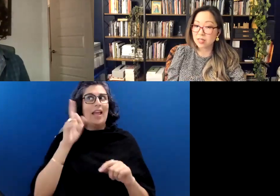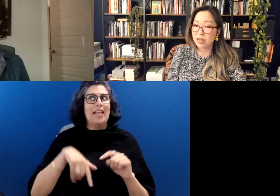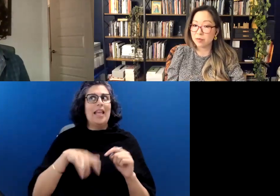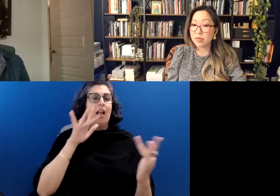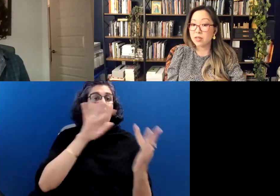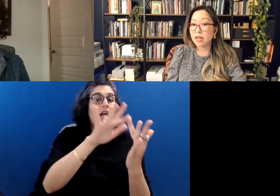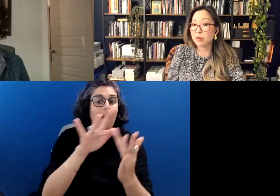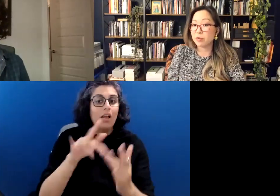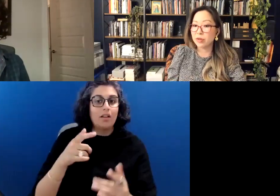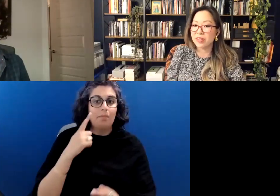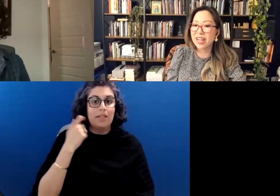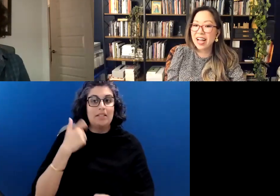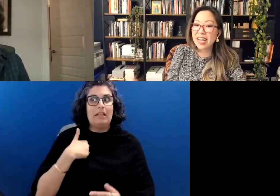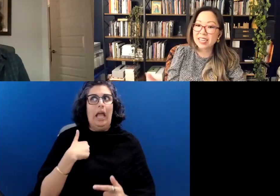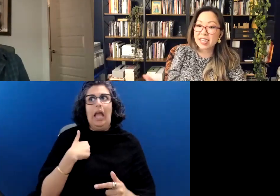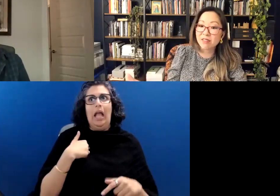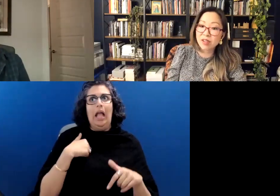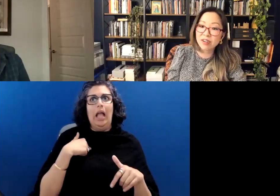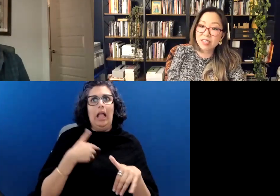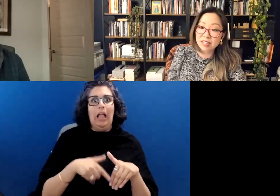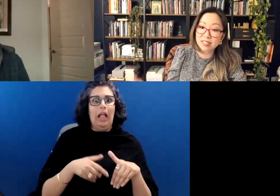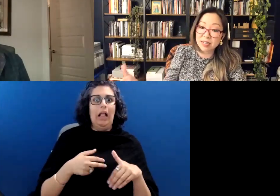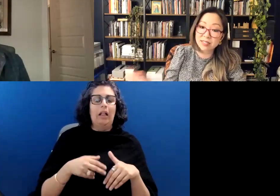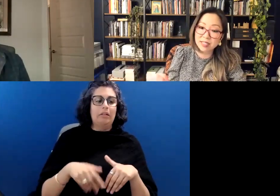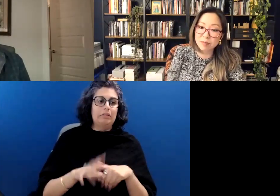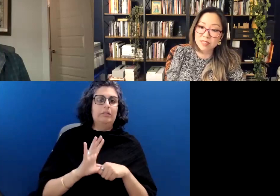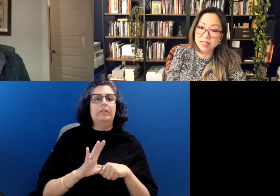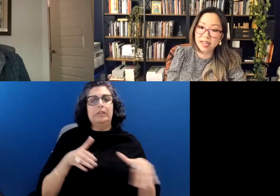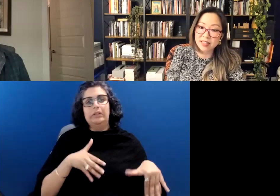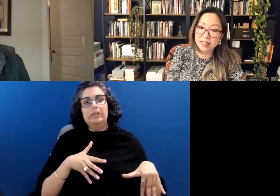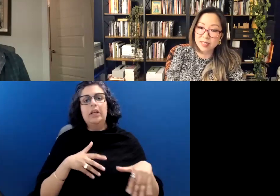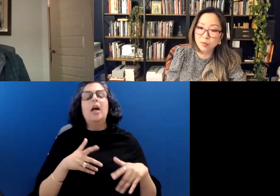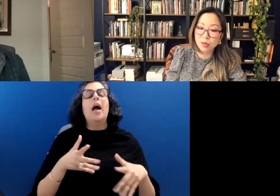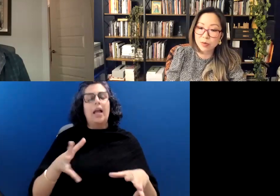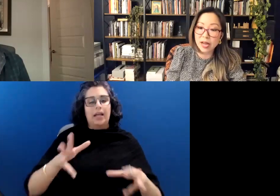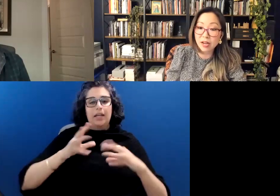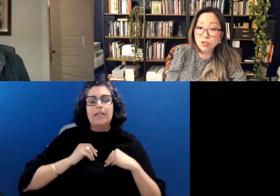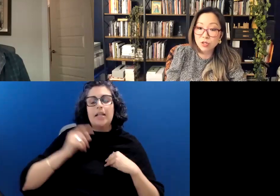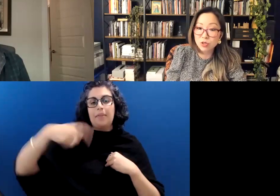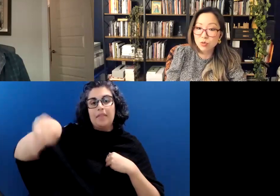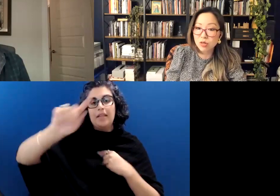because I'm incapable, I can at the very least accept that these people actually do want